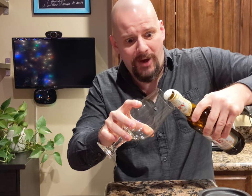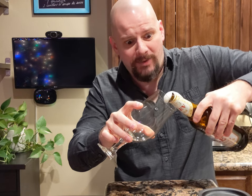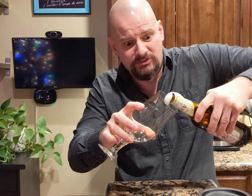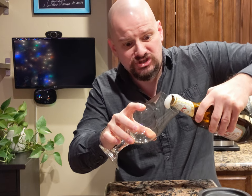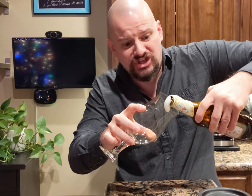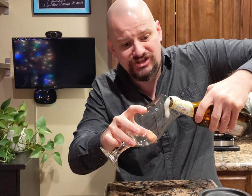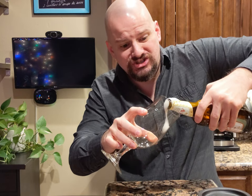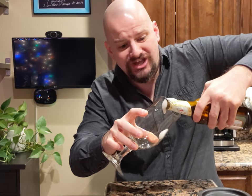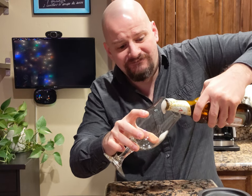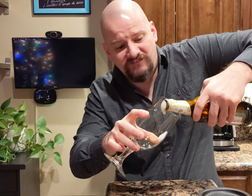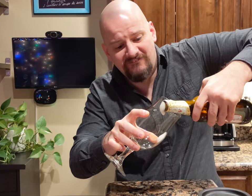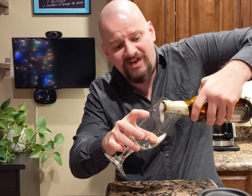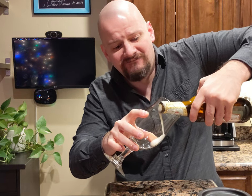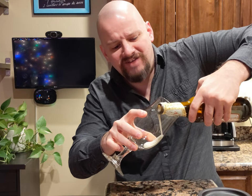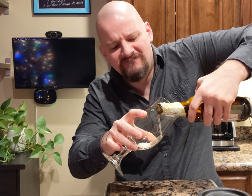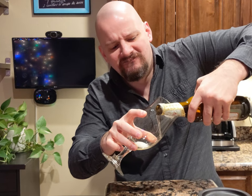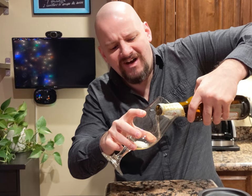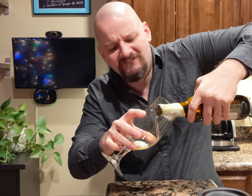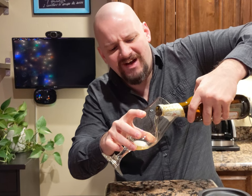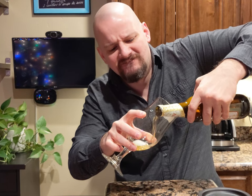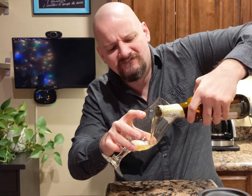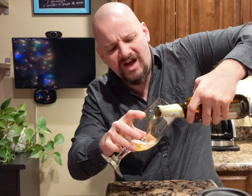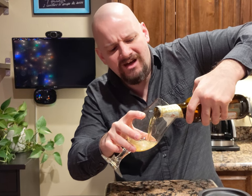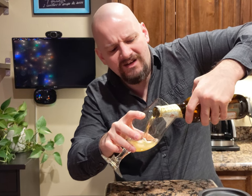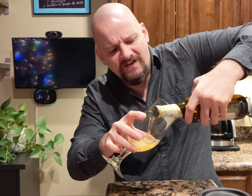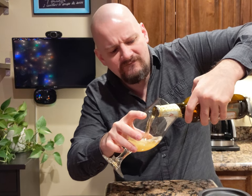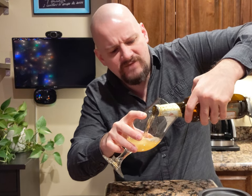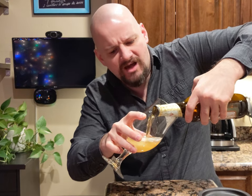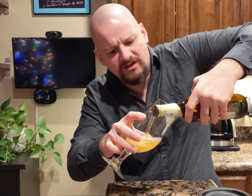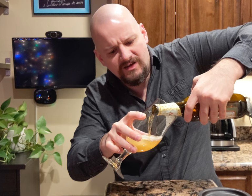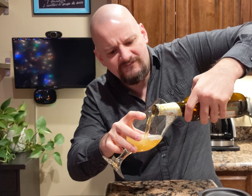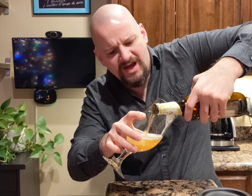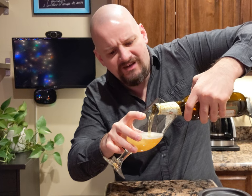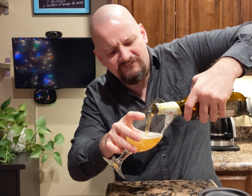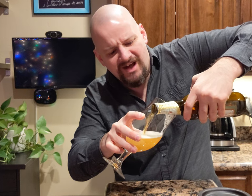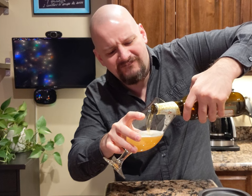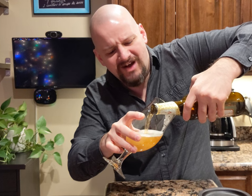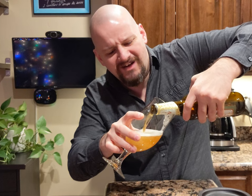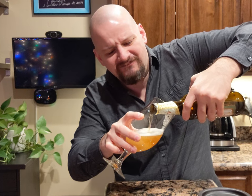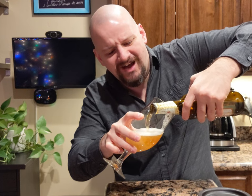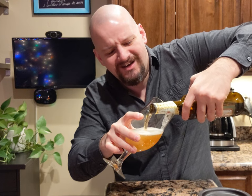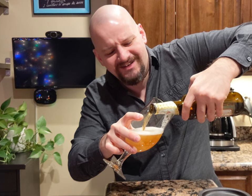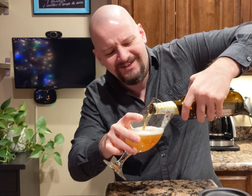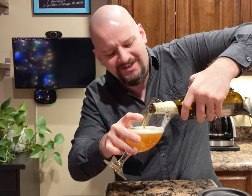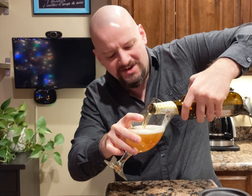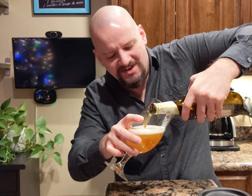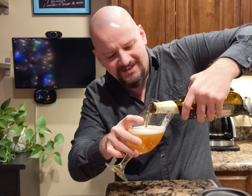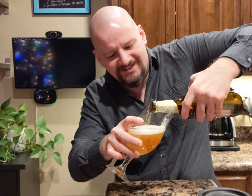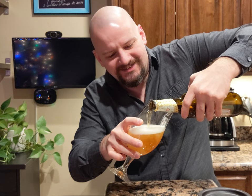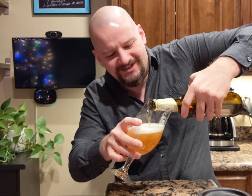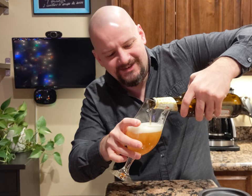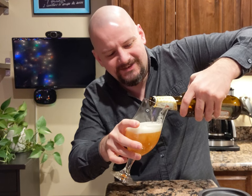Shit, shit! Fuck, fuck, fuck, fuck, fuck, fuck, fuck, fuck, fuck... Fuck!